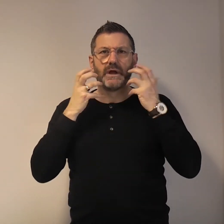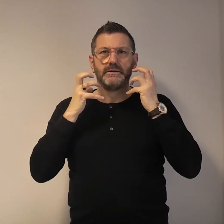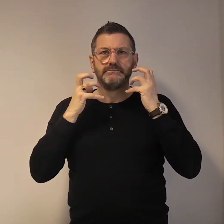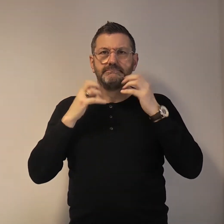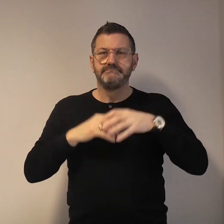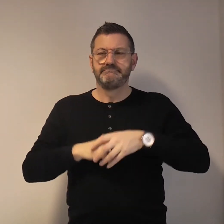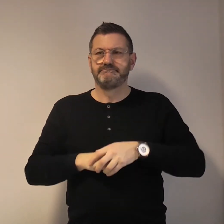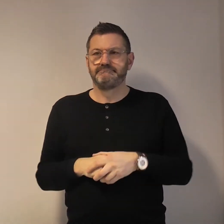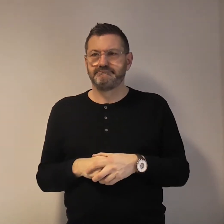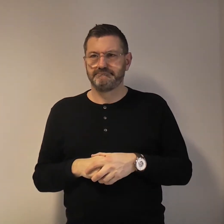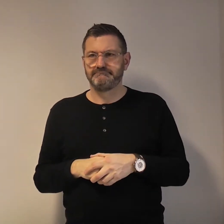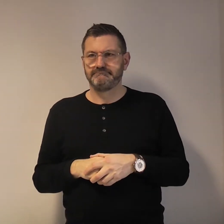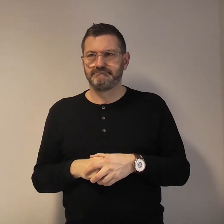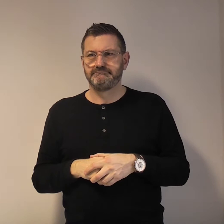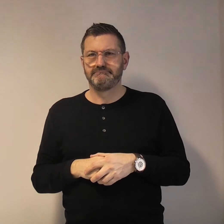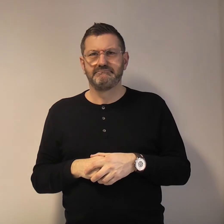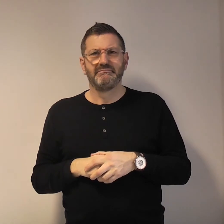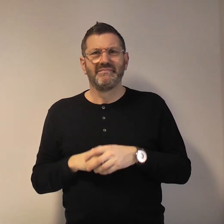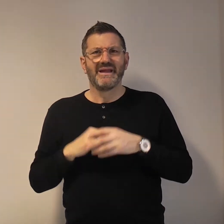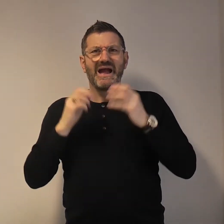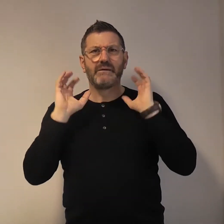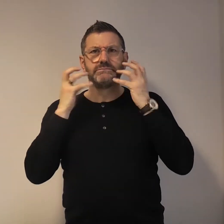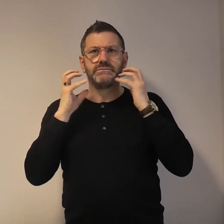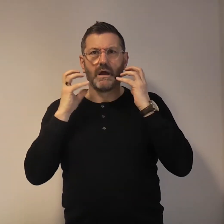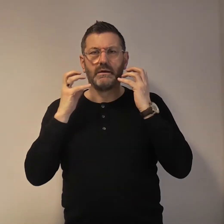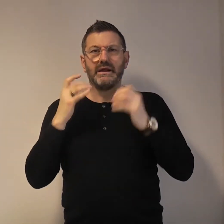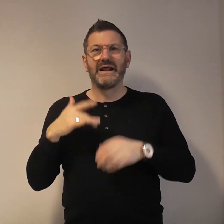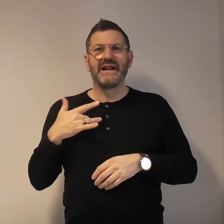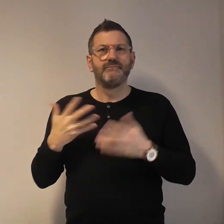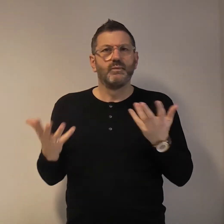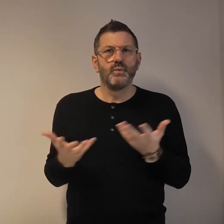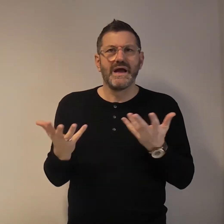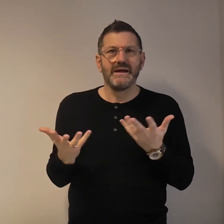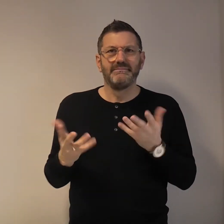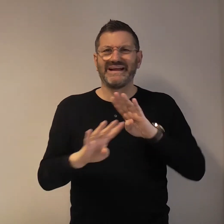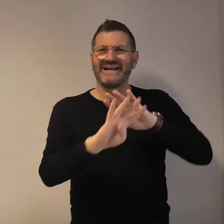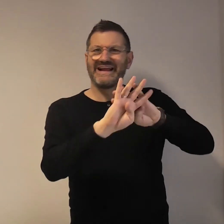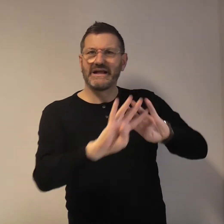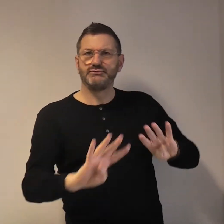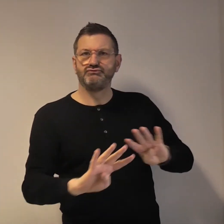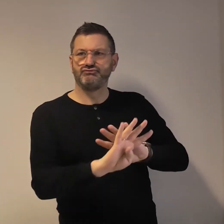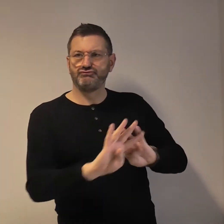Hamster. Hamster lives where?